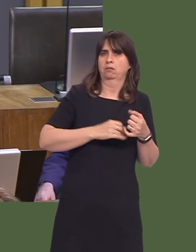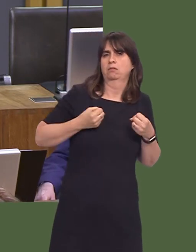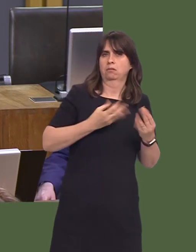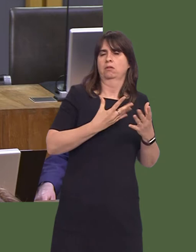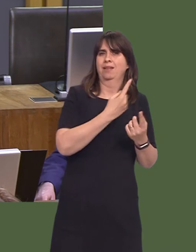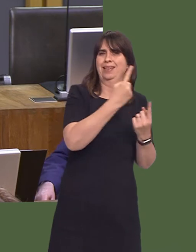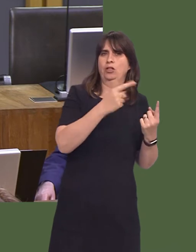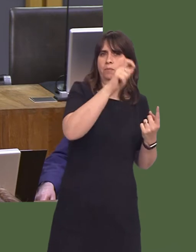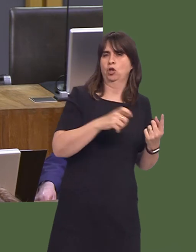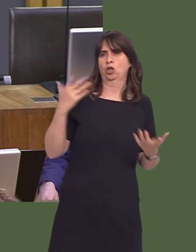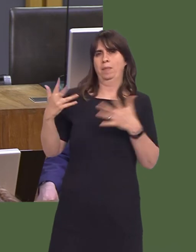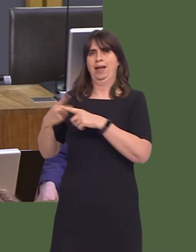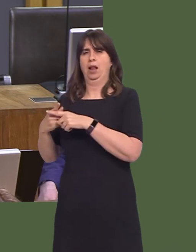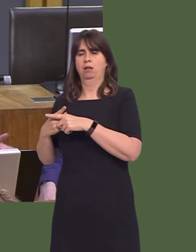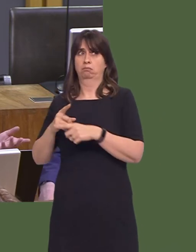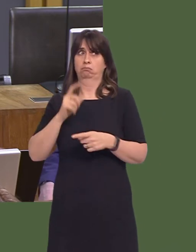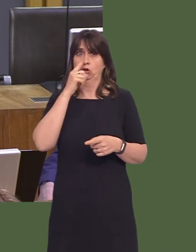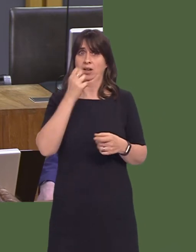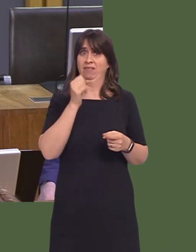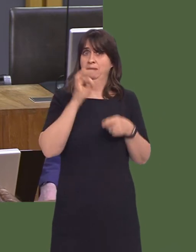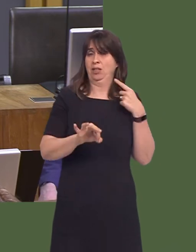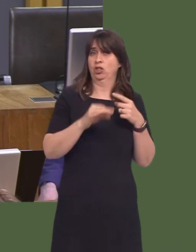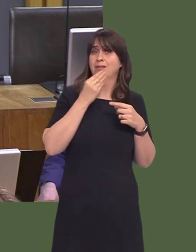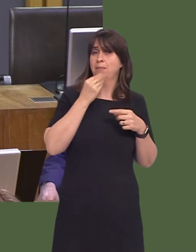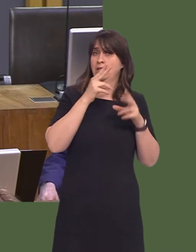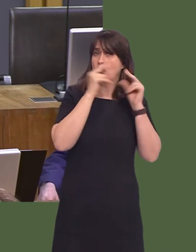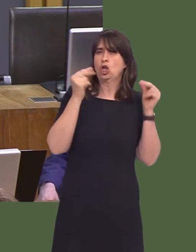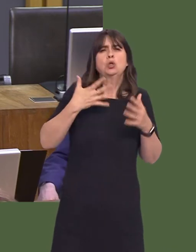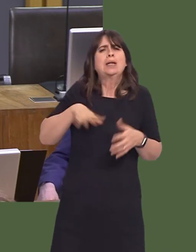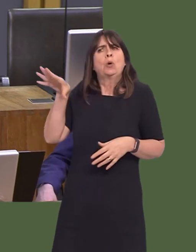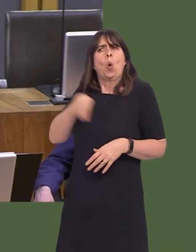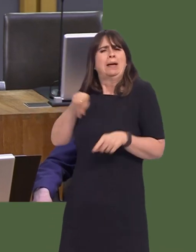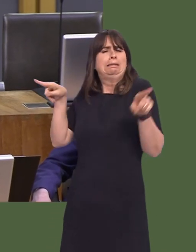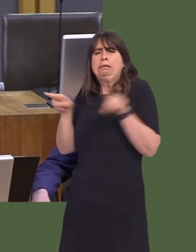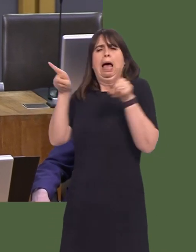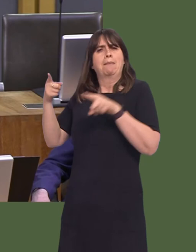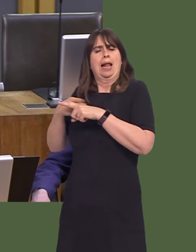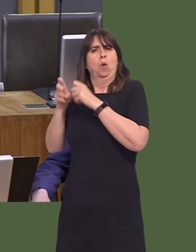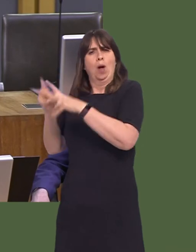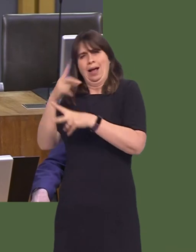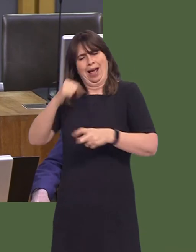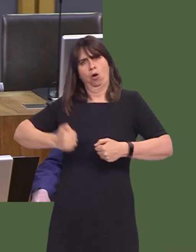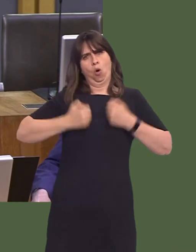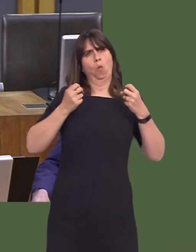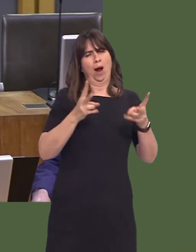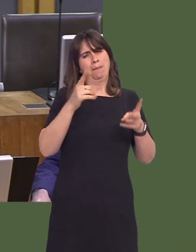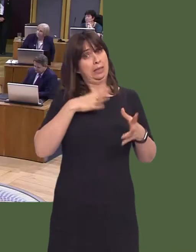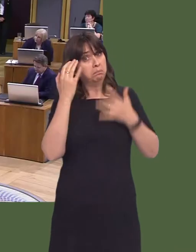to introducing diabetes nurses here. Obviously, we don't have to do exactly the same as England, but I would like to get some reassurance from you that they've been considered.